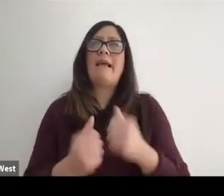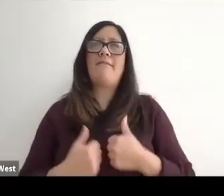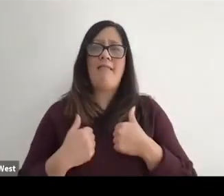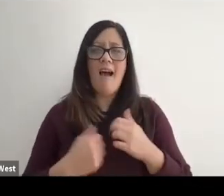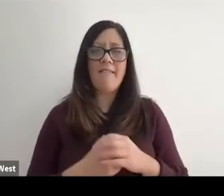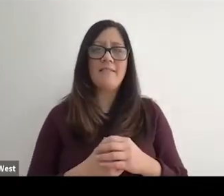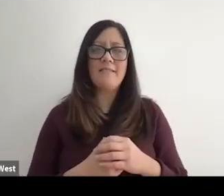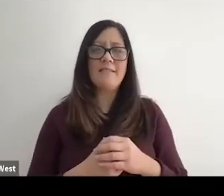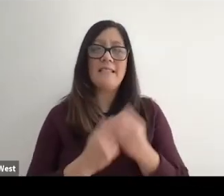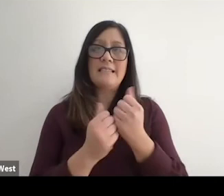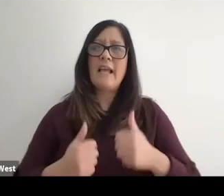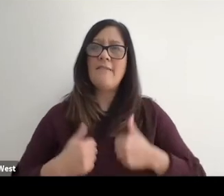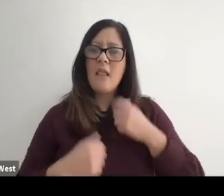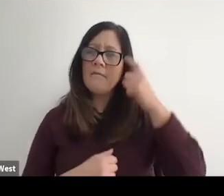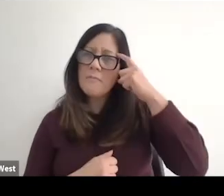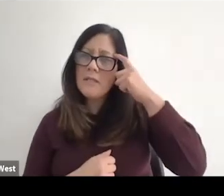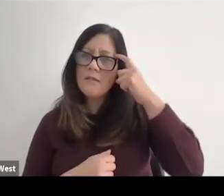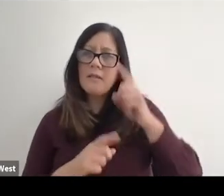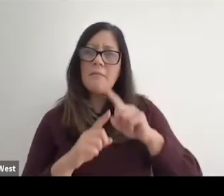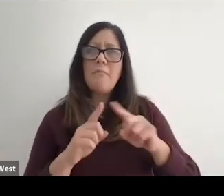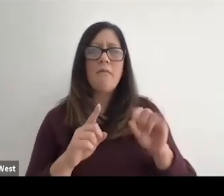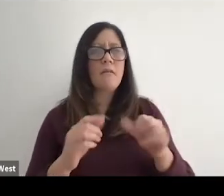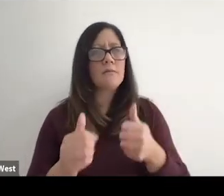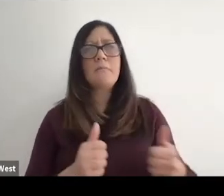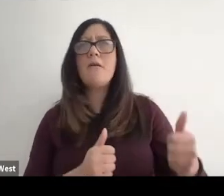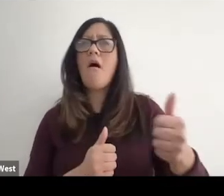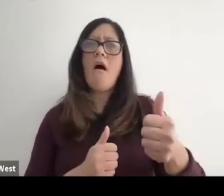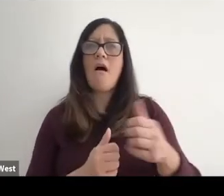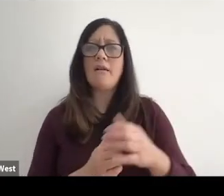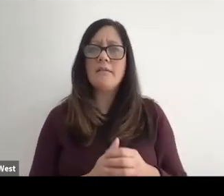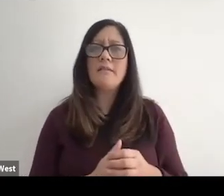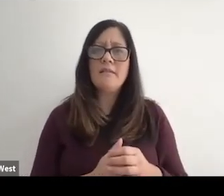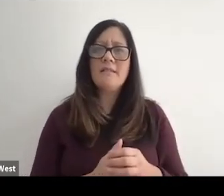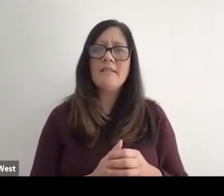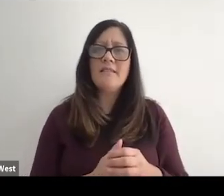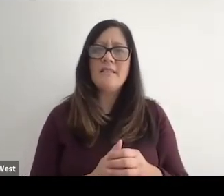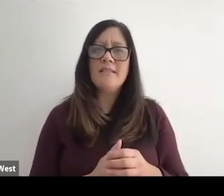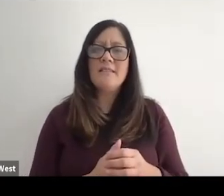Maybe it saves lives mentally. But we're beyond, you know, the kind of the we should be